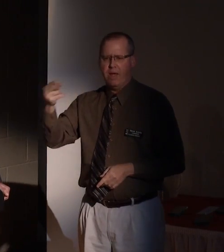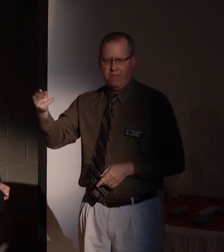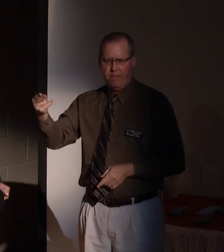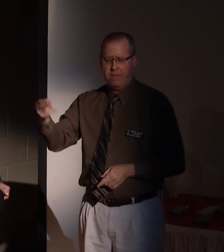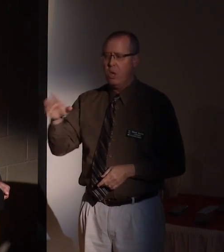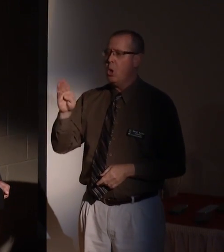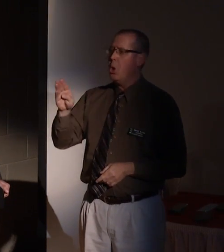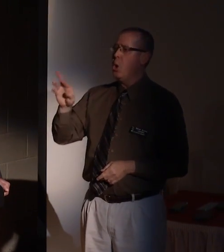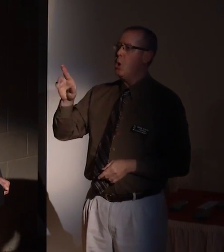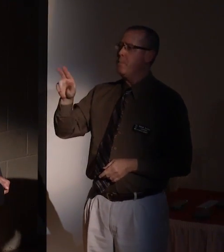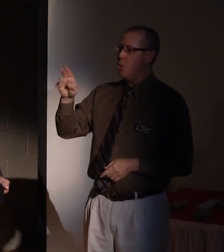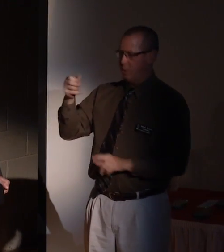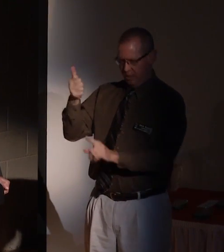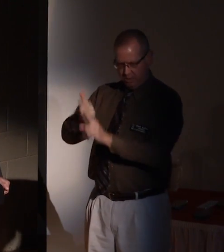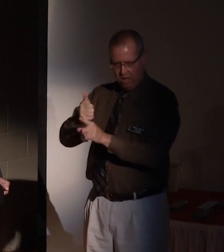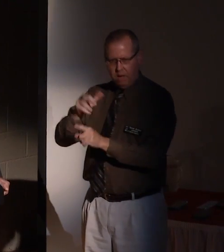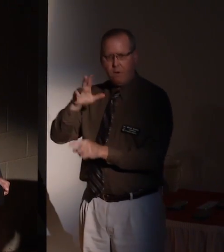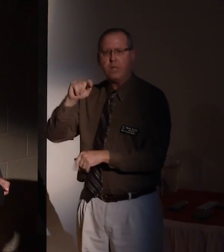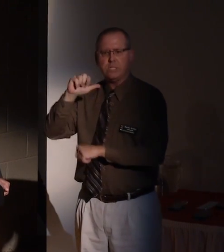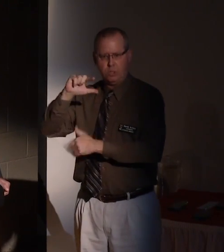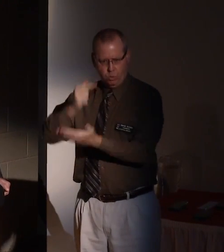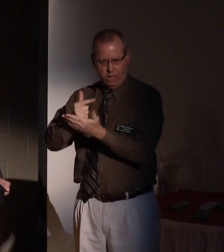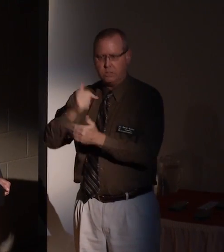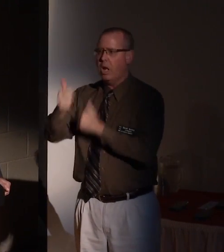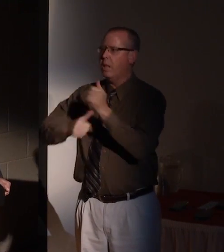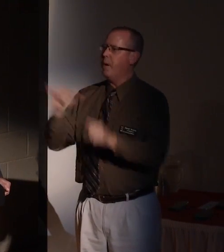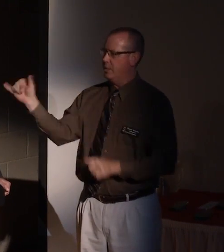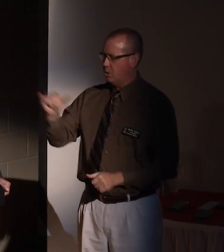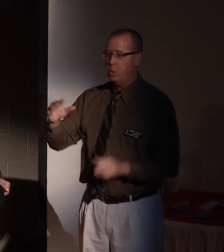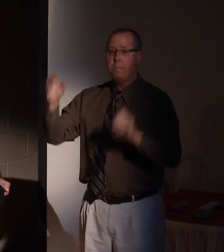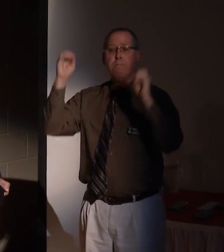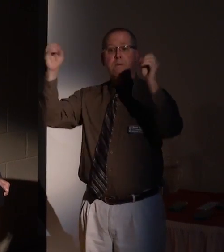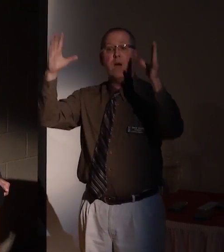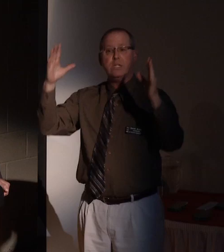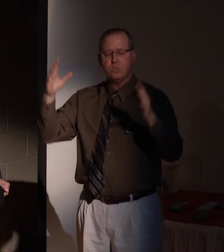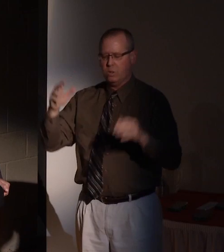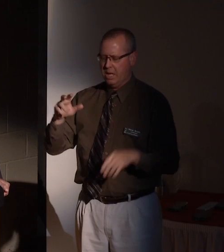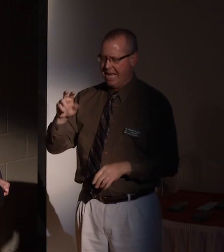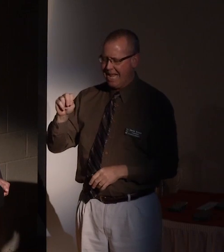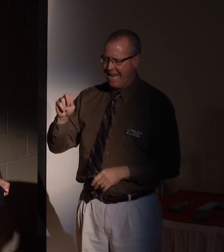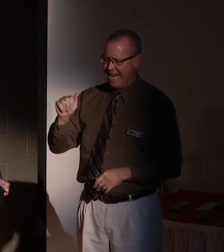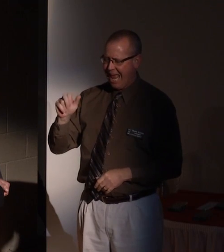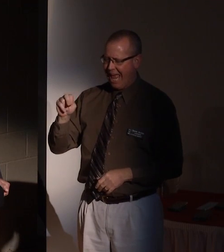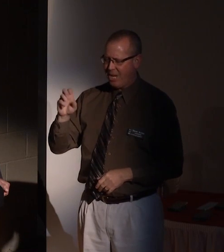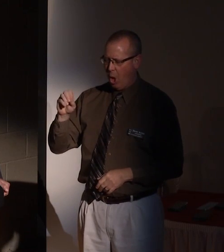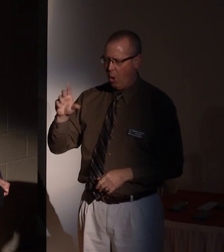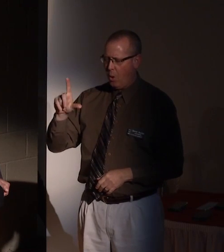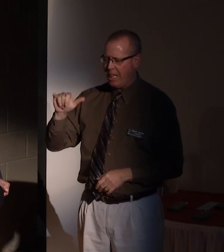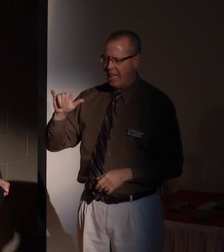Bruce is an RIT alumnus as well and professor of nanolithography.